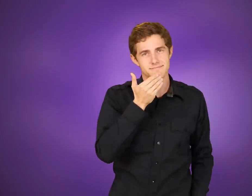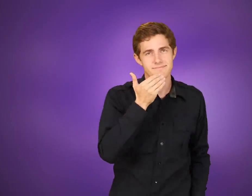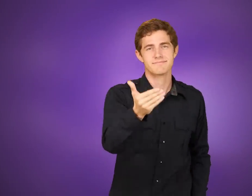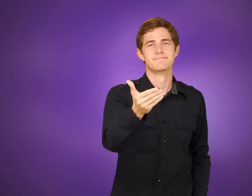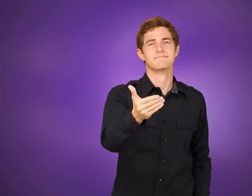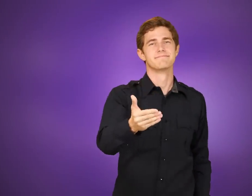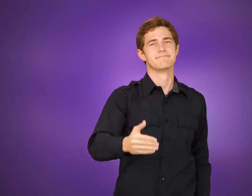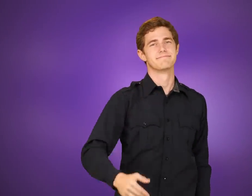THANK-YOU